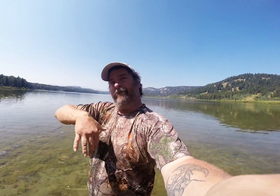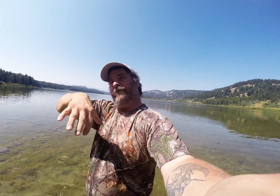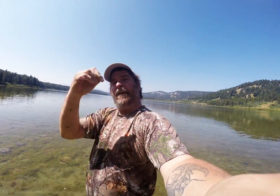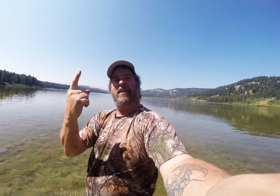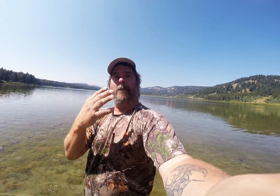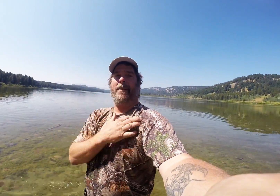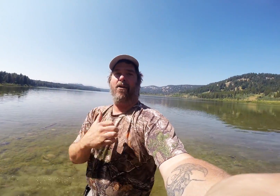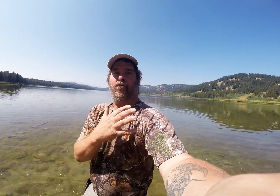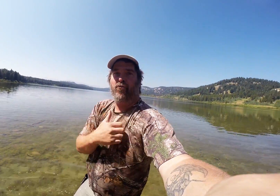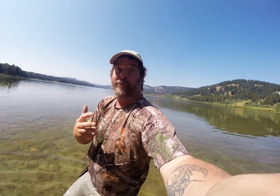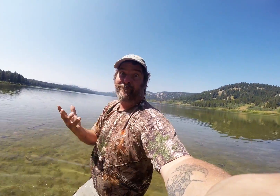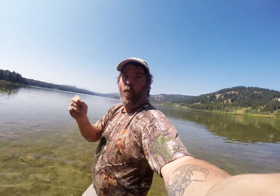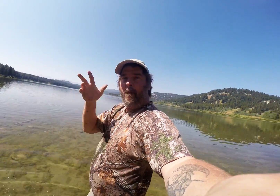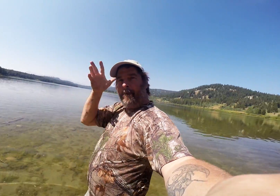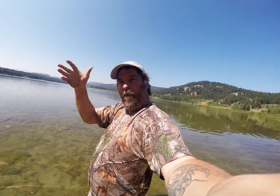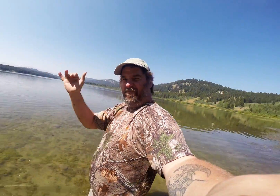I hope, I can find Bear or Moose.